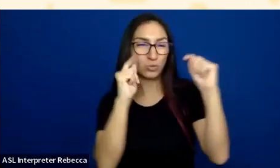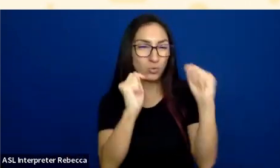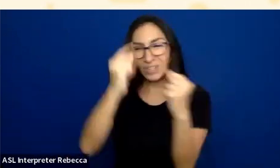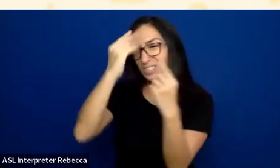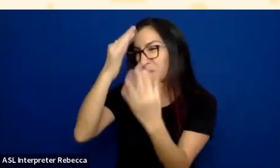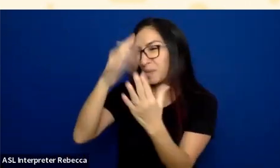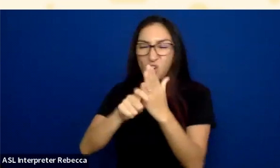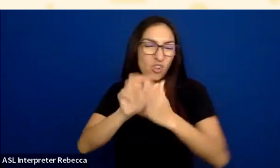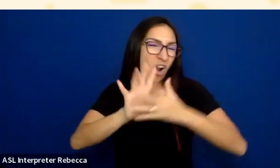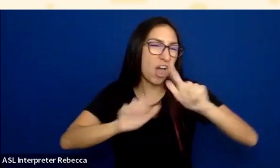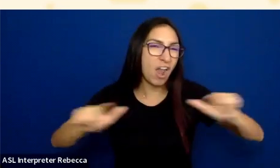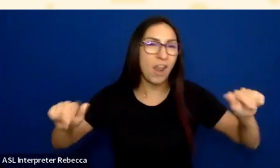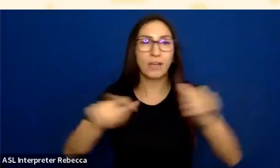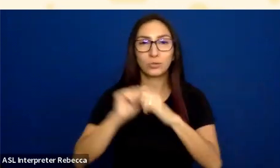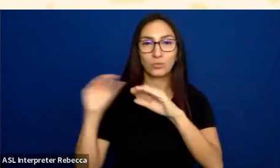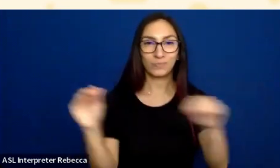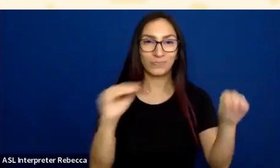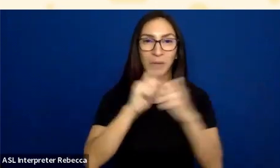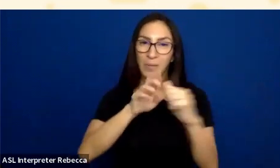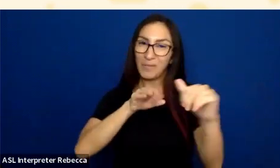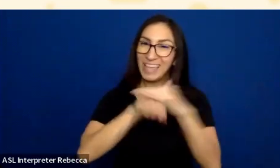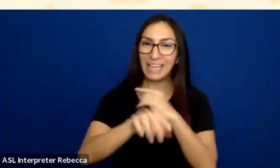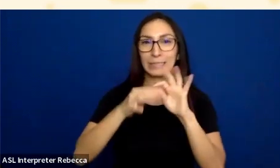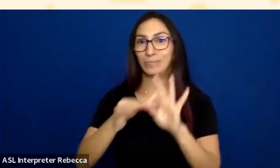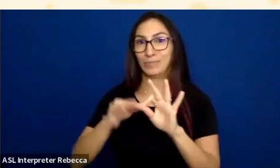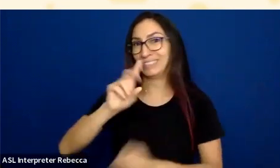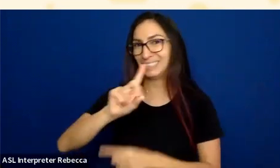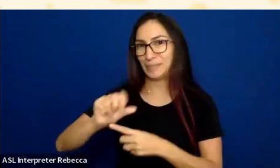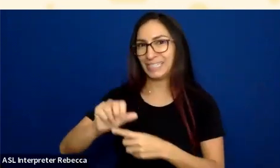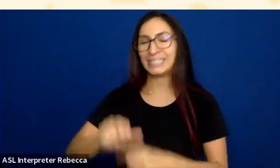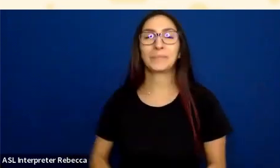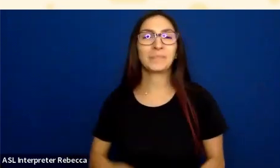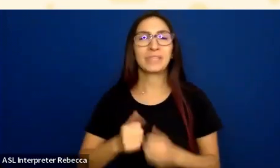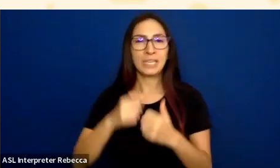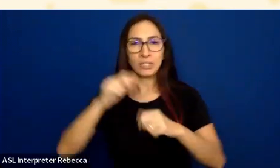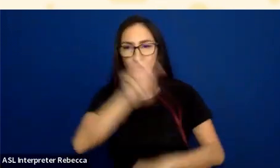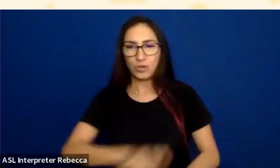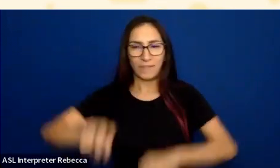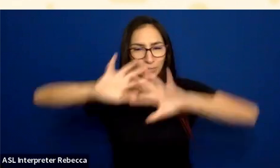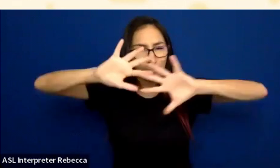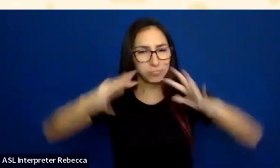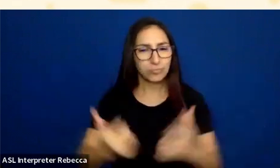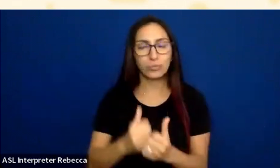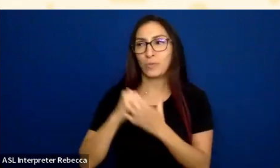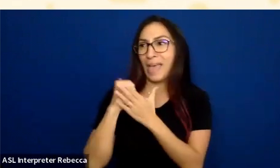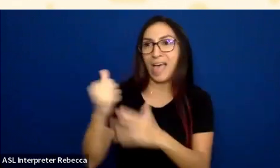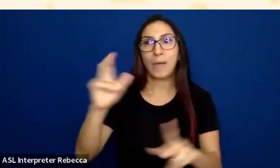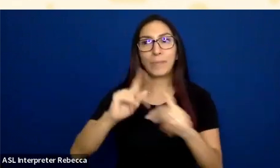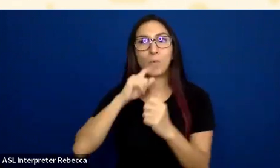He has traveled extensively to train thousands of web developers, and other professionals who develop or maintain web content.